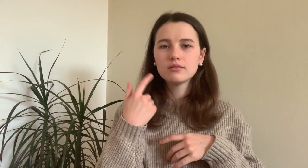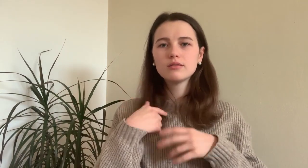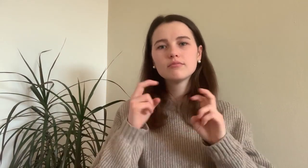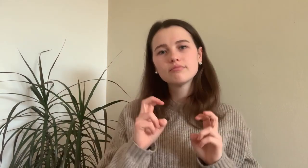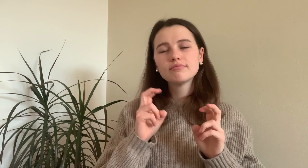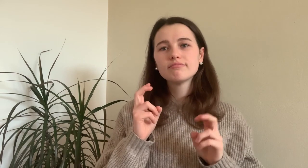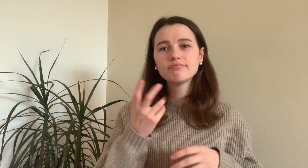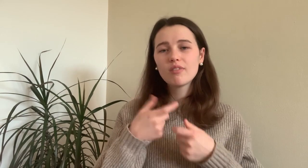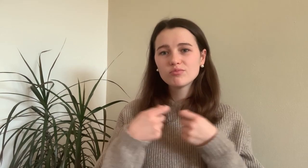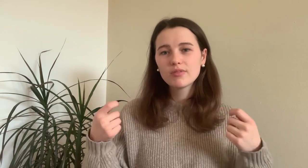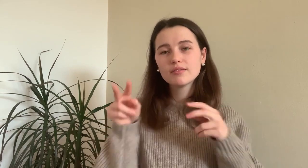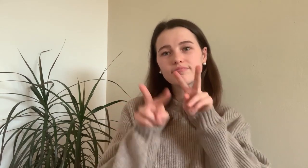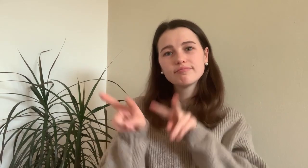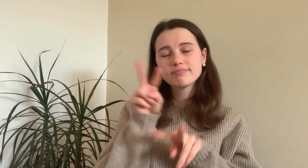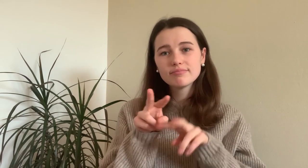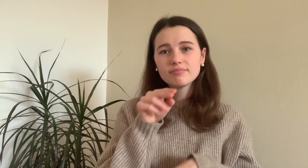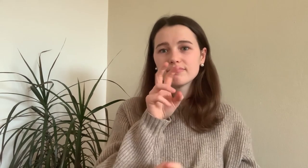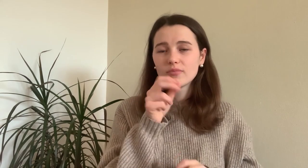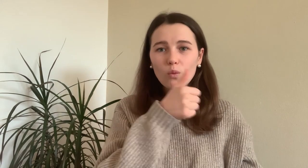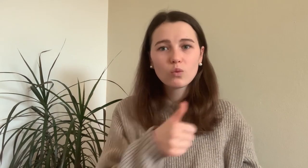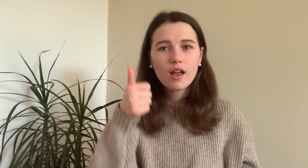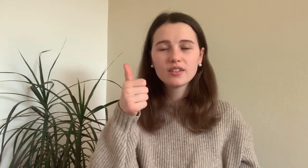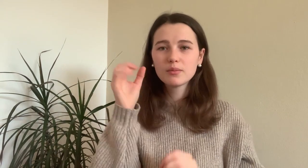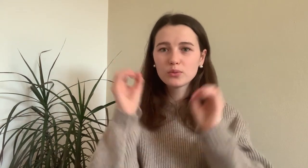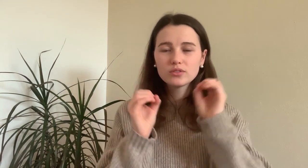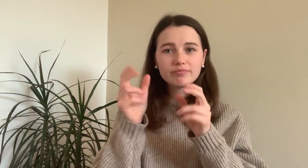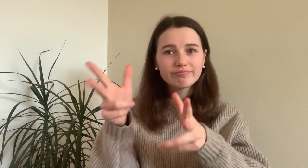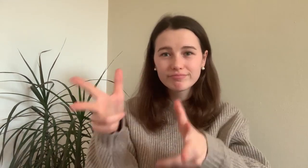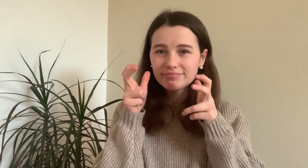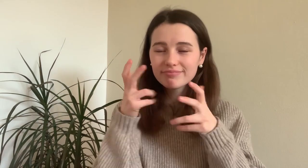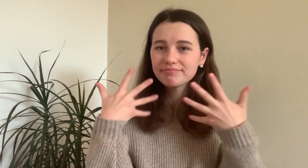It´s releaxing... I just need to watch and I can understand everything.